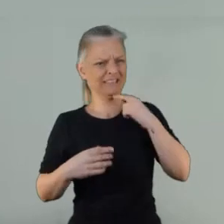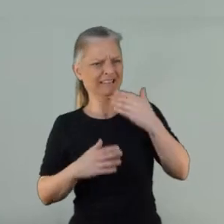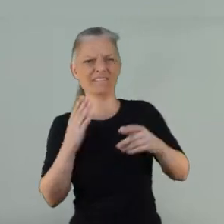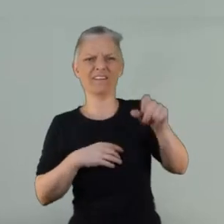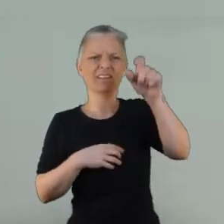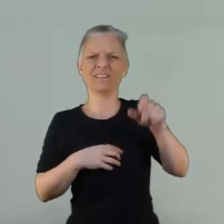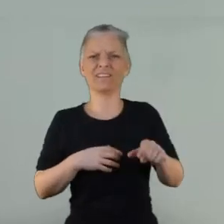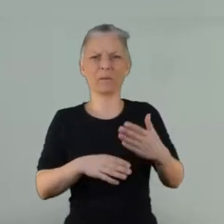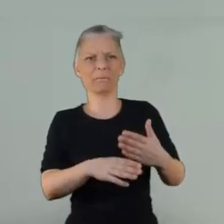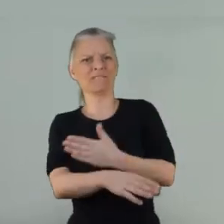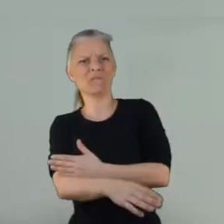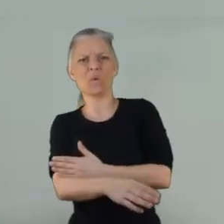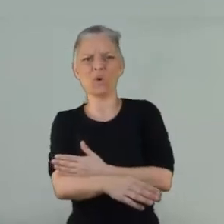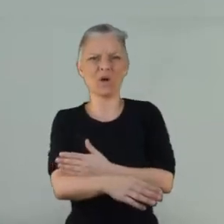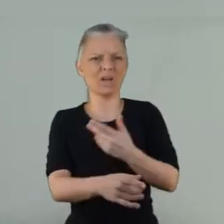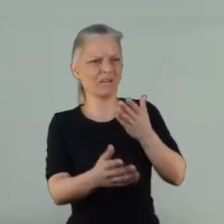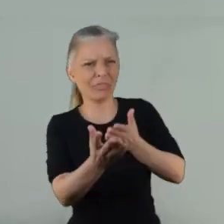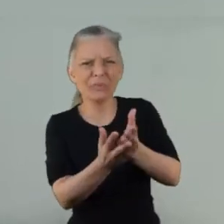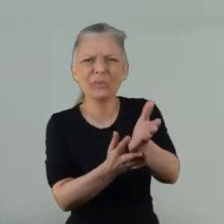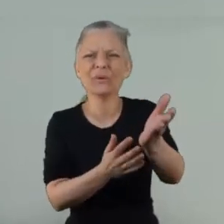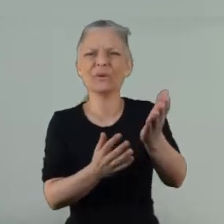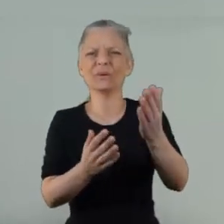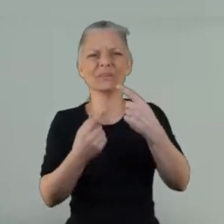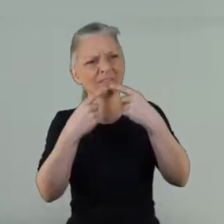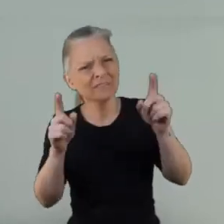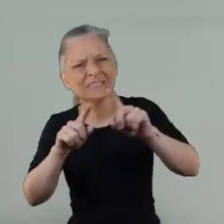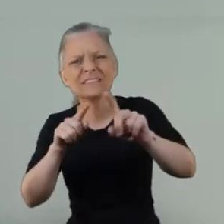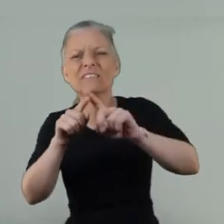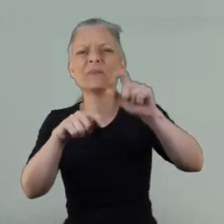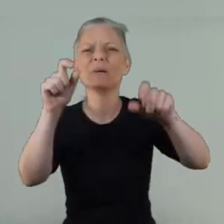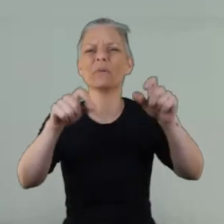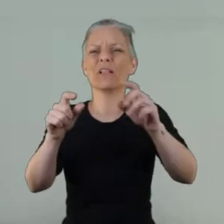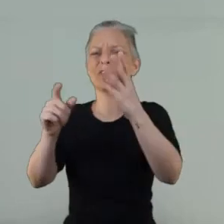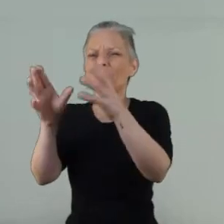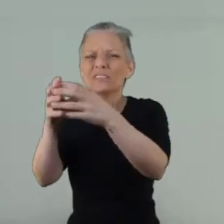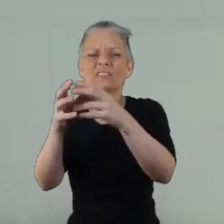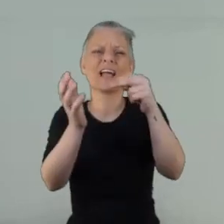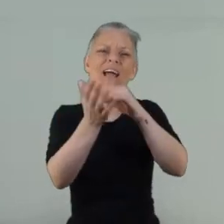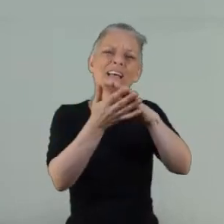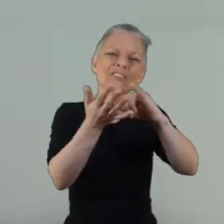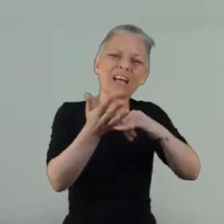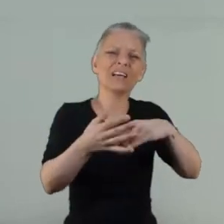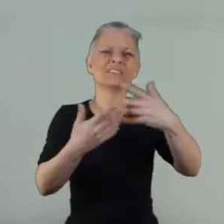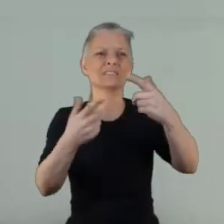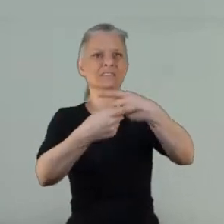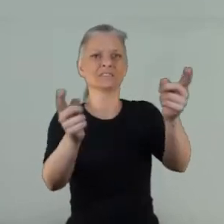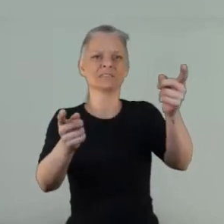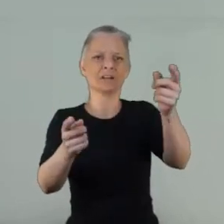I was before everything that I've been through but being able to say that to different people